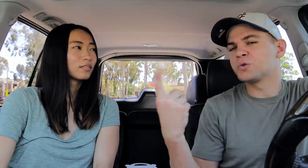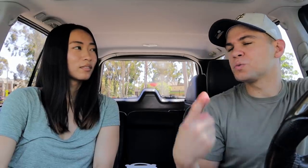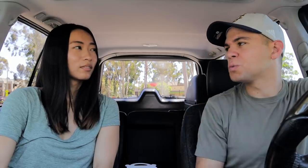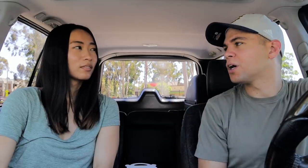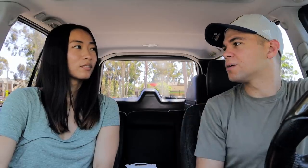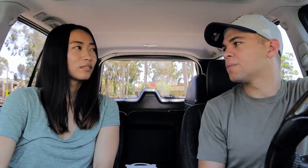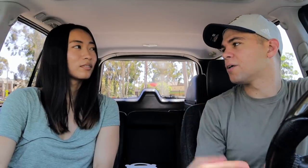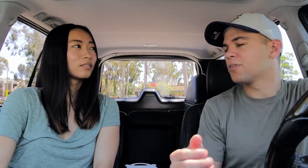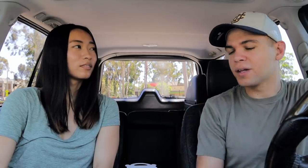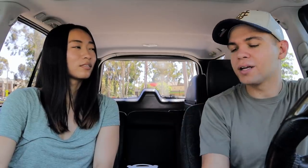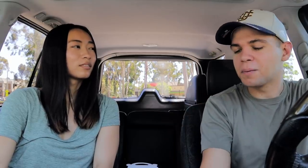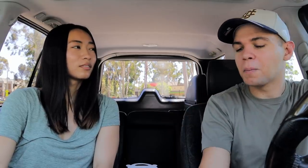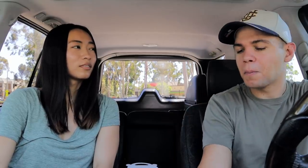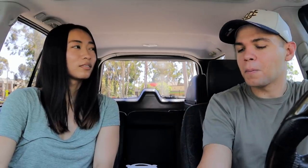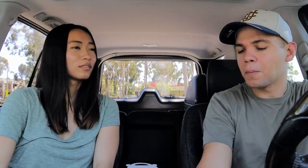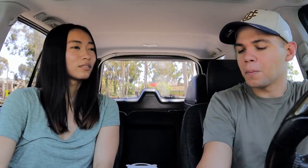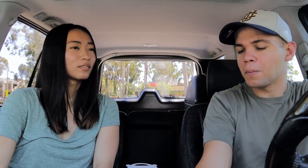You're pretty much right about that